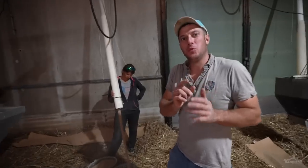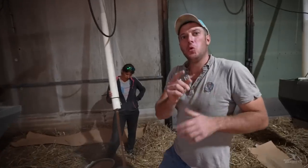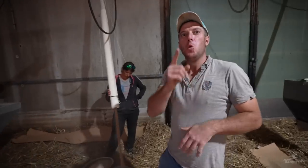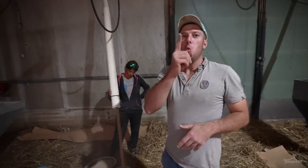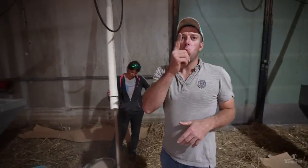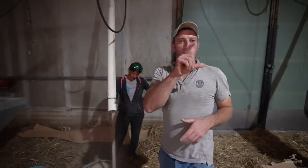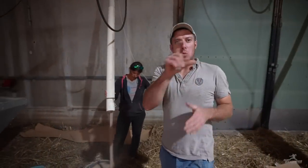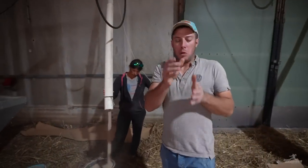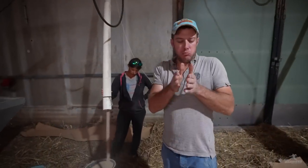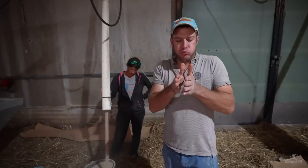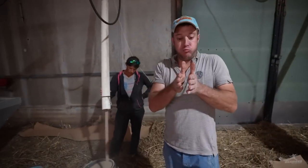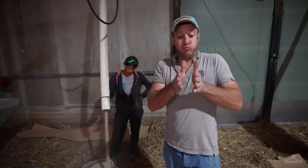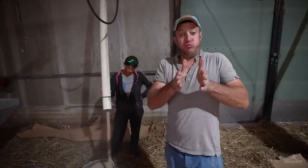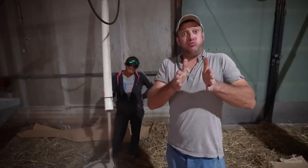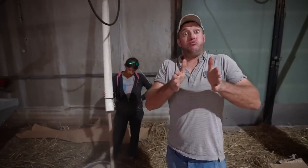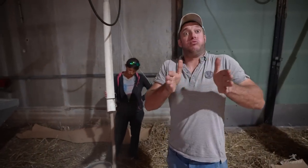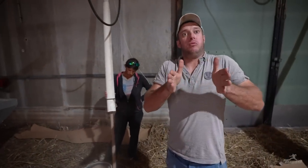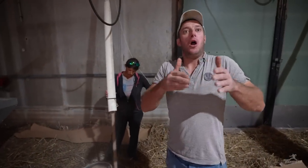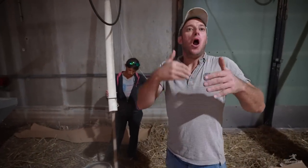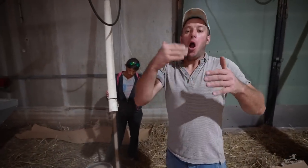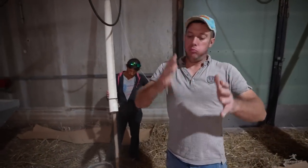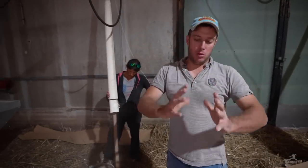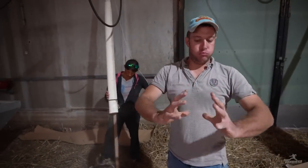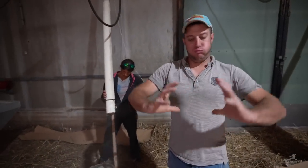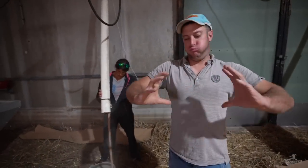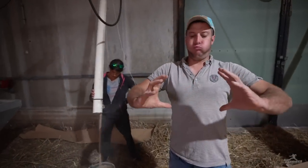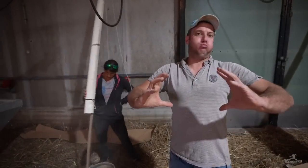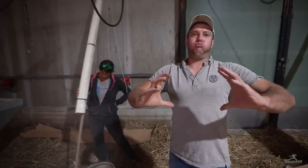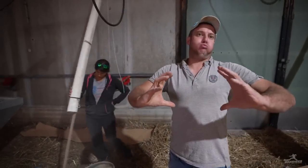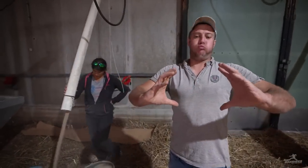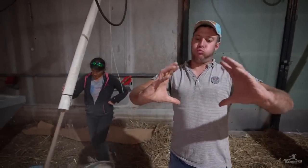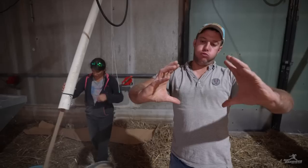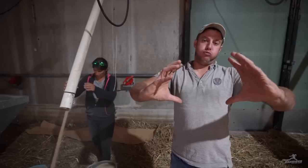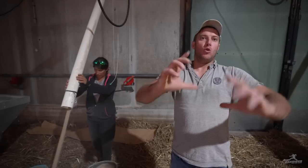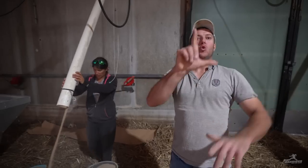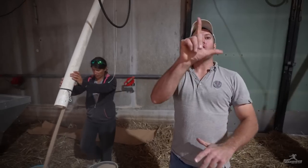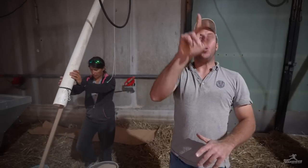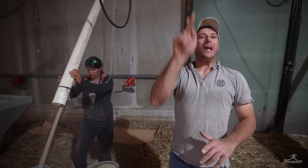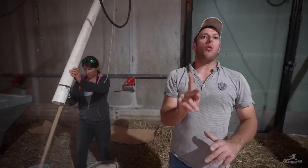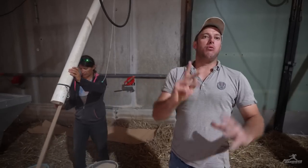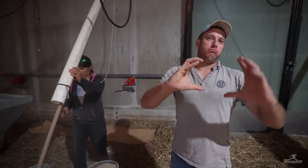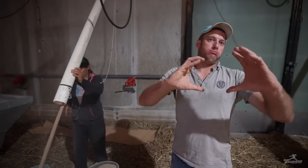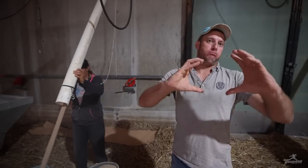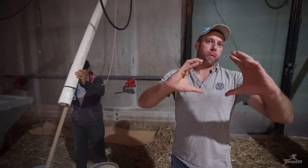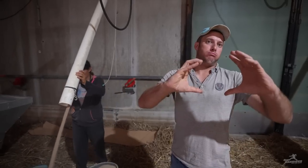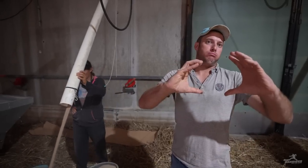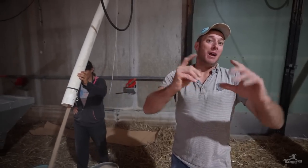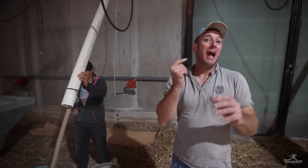No, one week isn’t enough. They’re grown when they’re at a 2 kg weight.